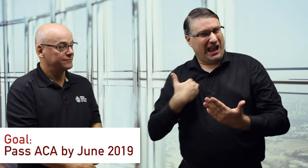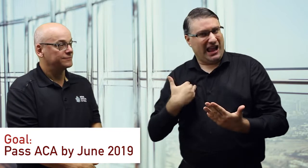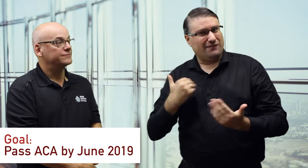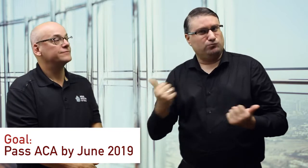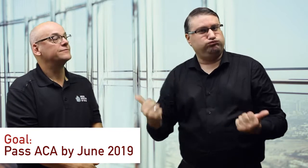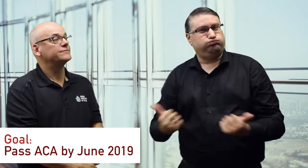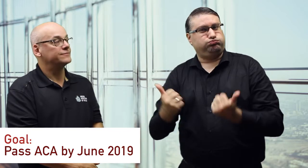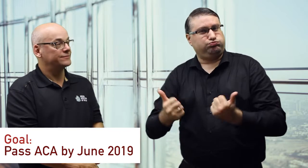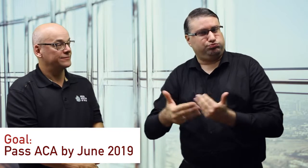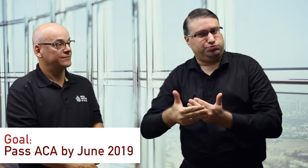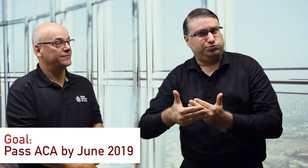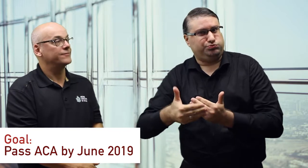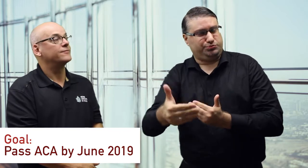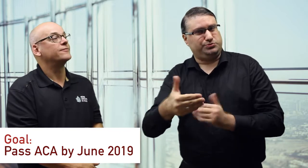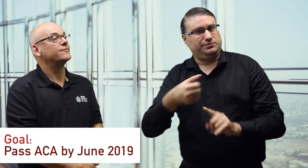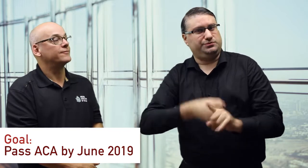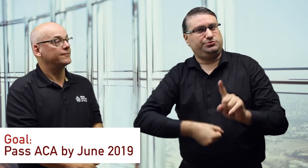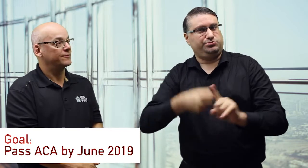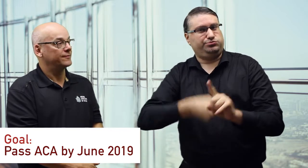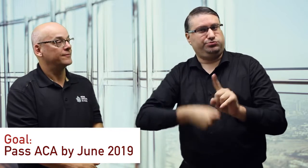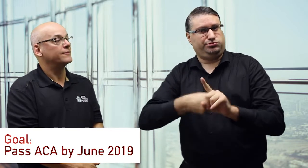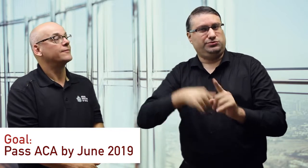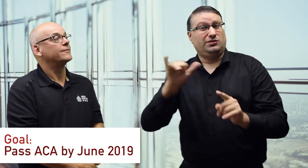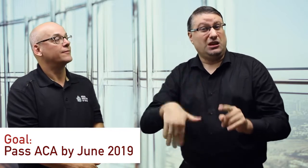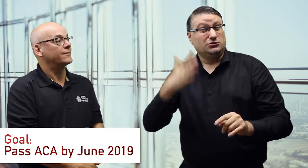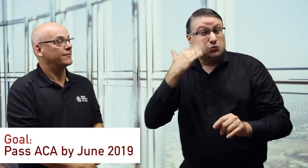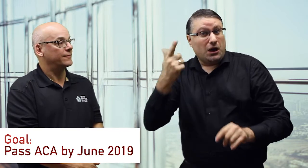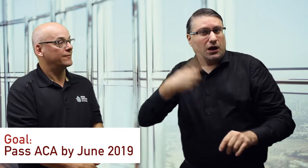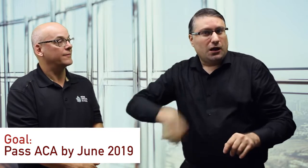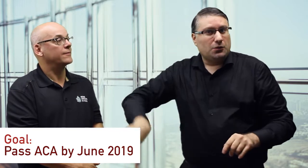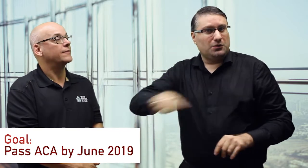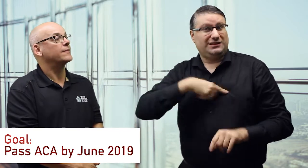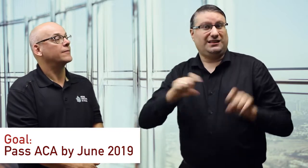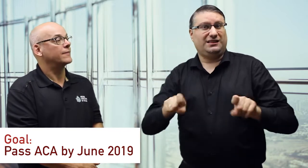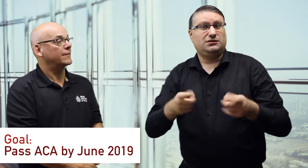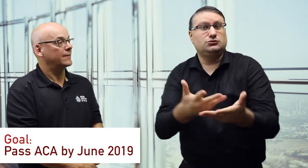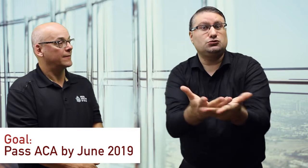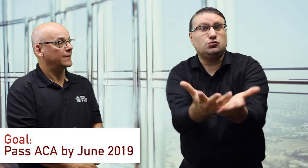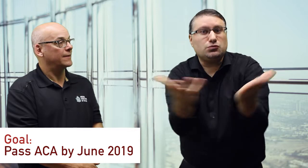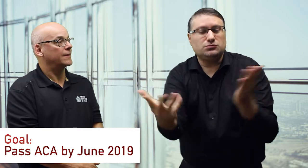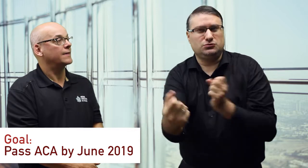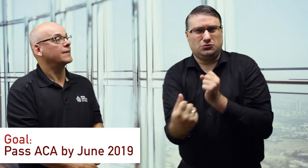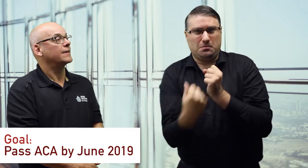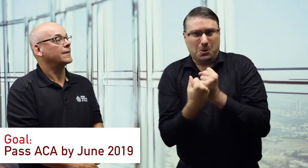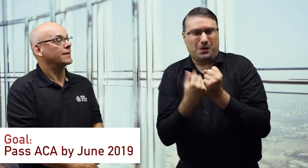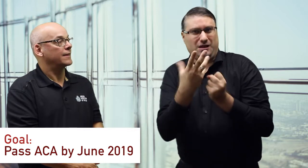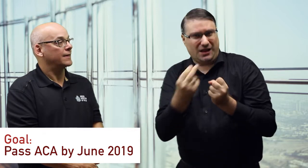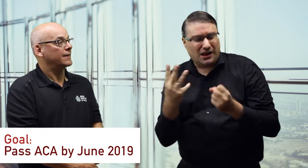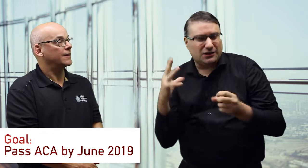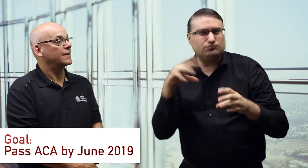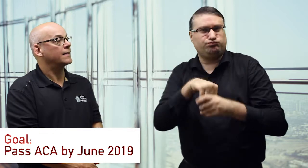We will have plenty opportunities to continue advocacy. This is why we need YOU all to support and join